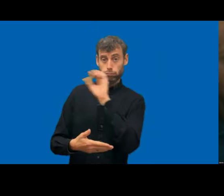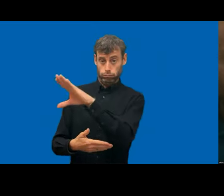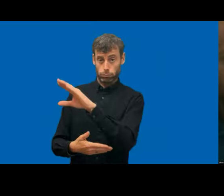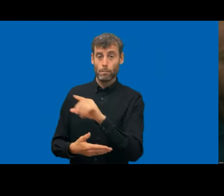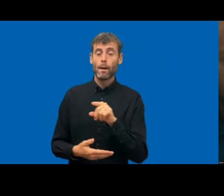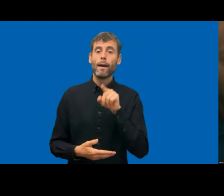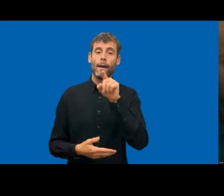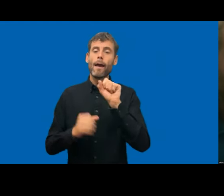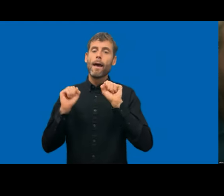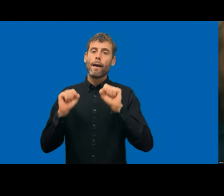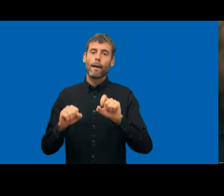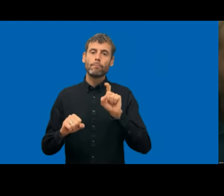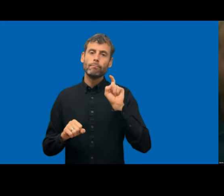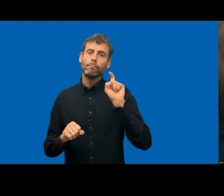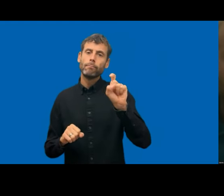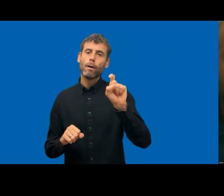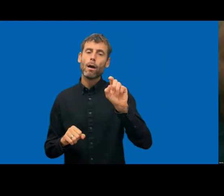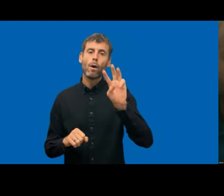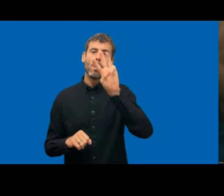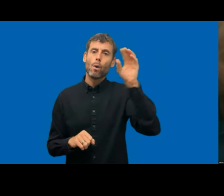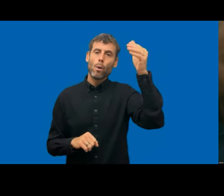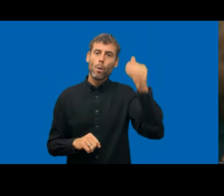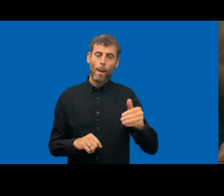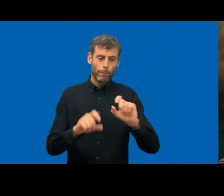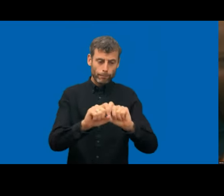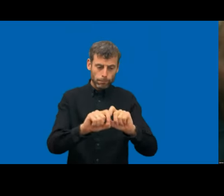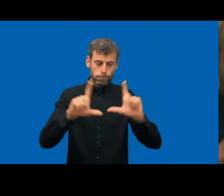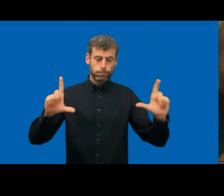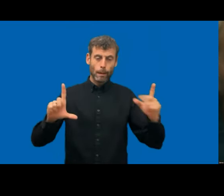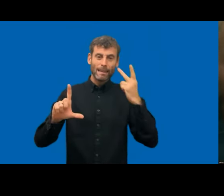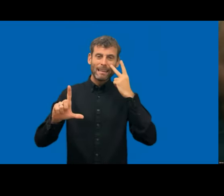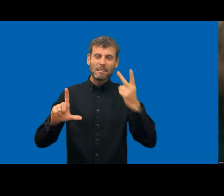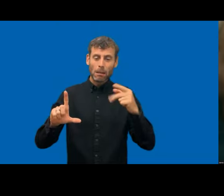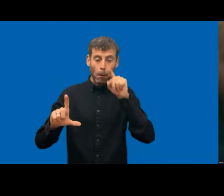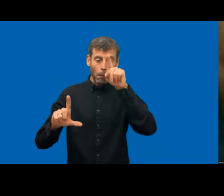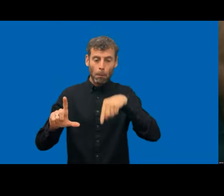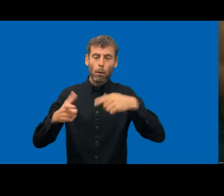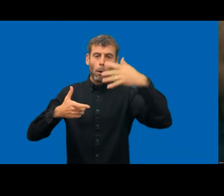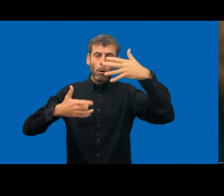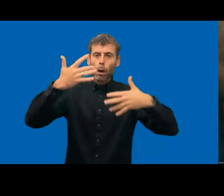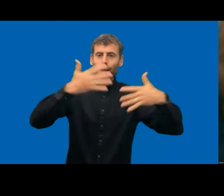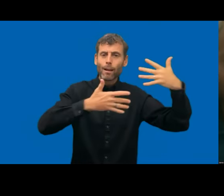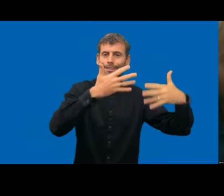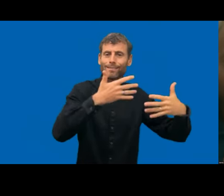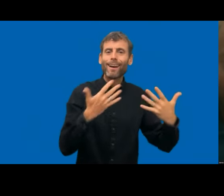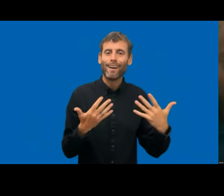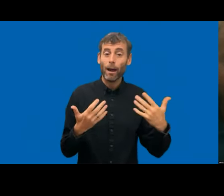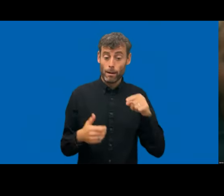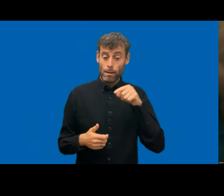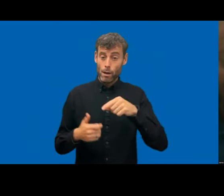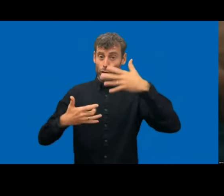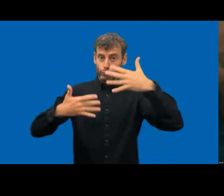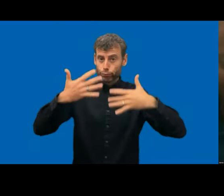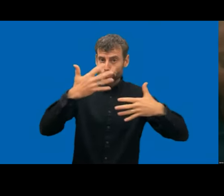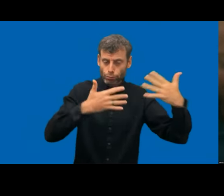more all the results you can see, like yeah, in really down to the to the last detail almost,